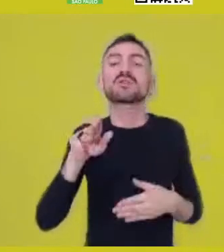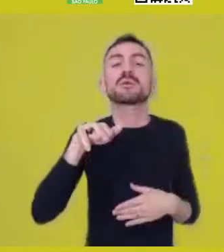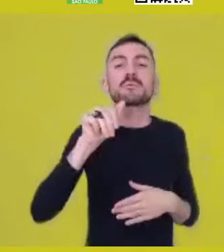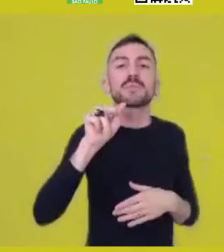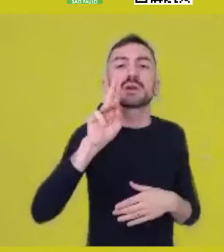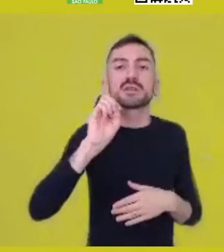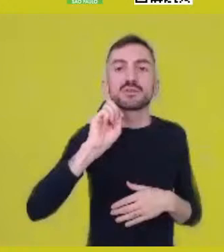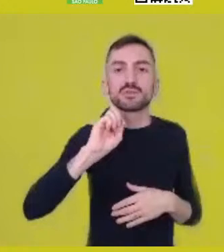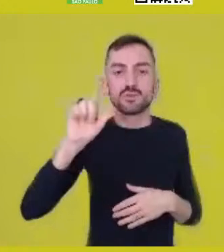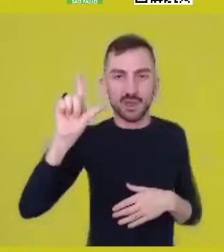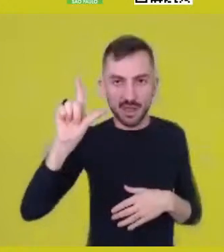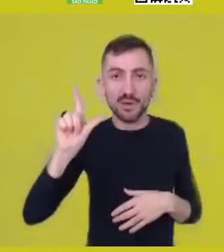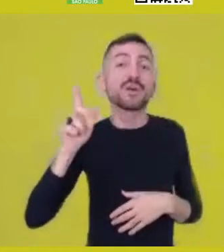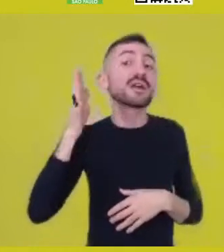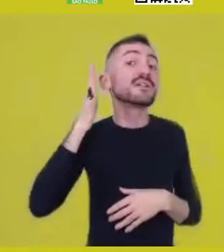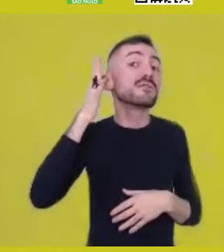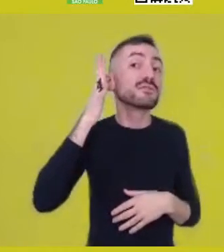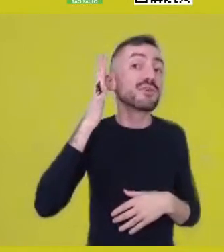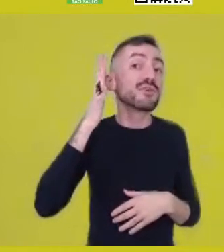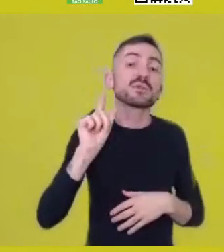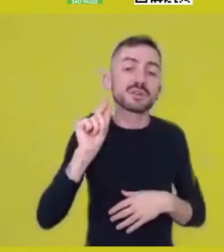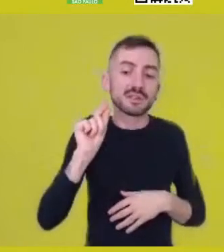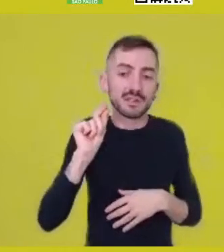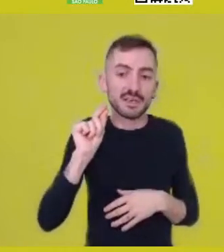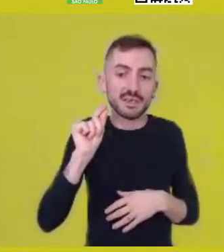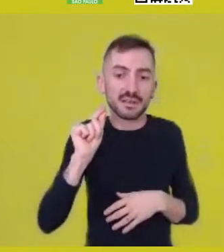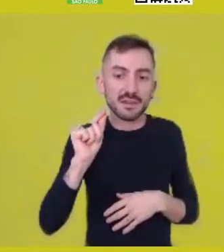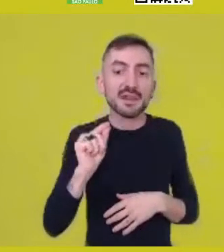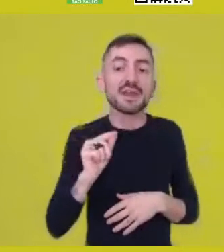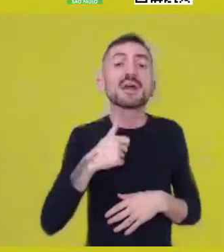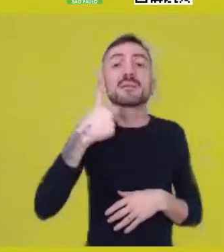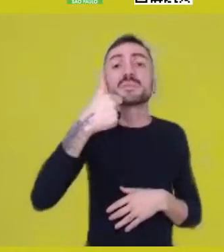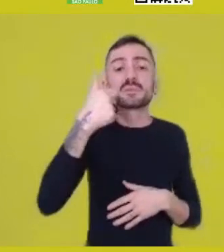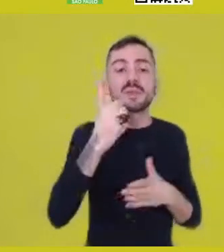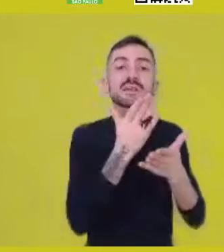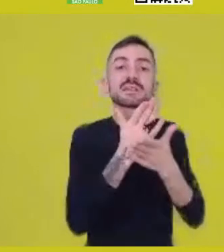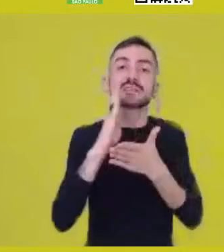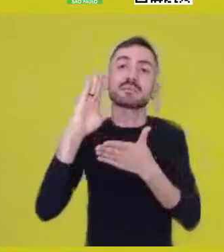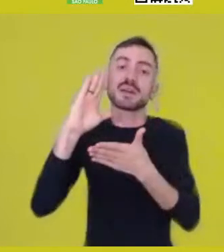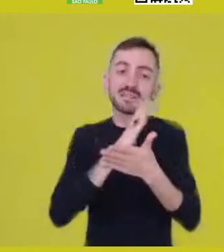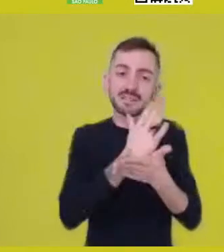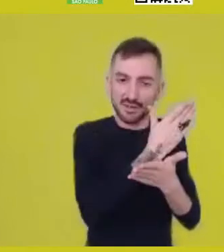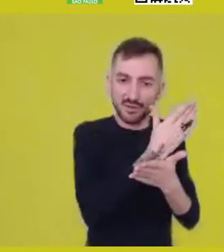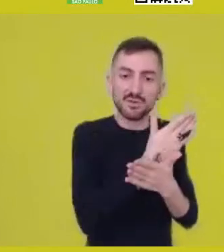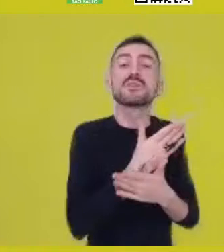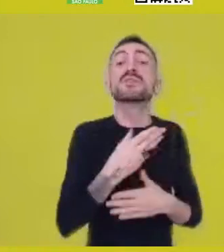likes to say that it’s the first separation between biotic and abiotic worlds,